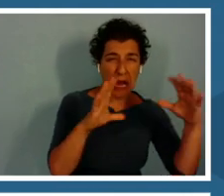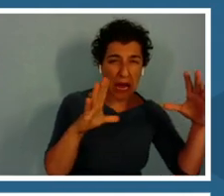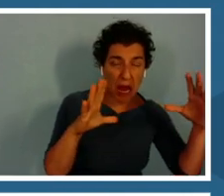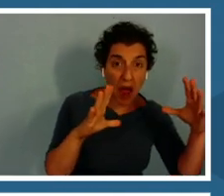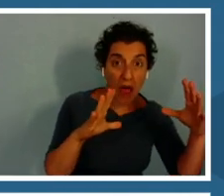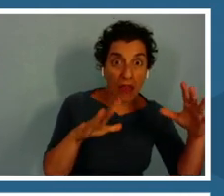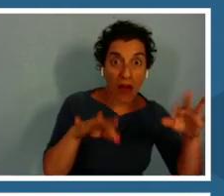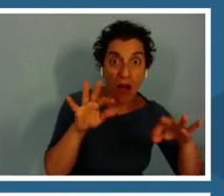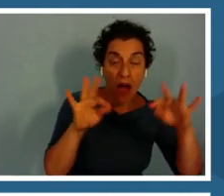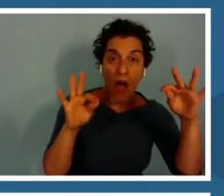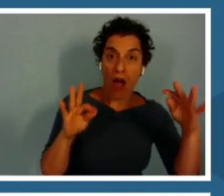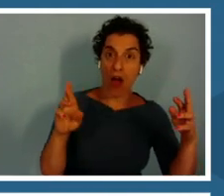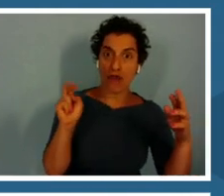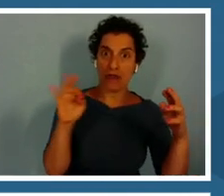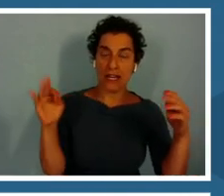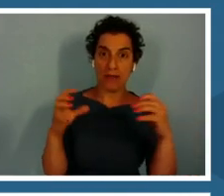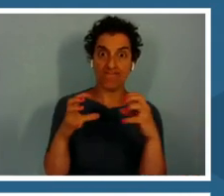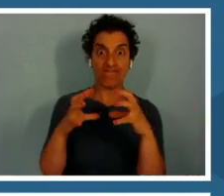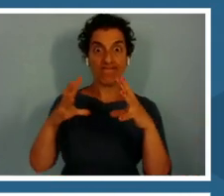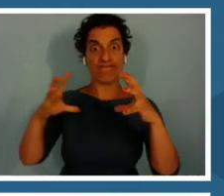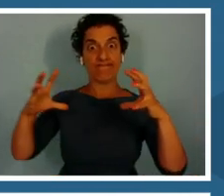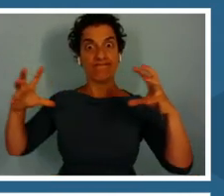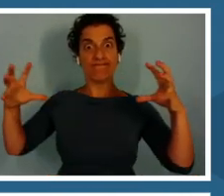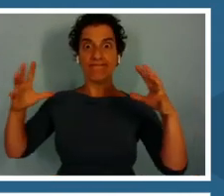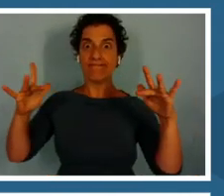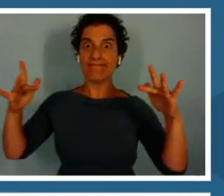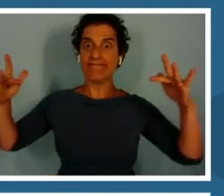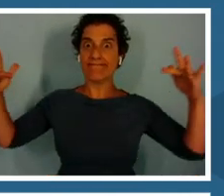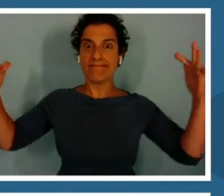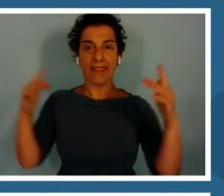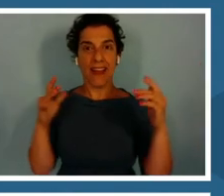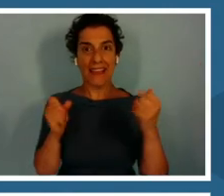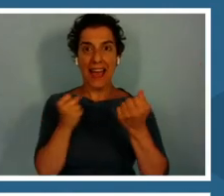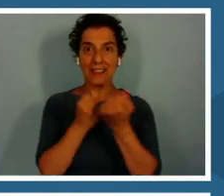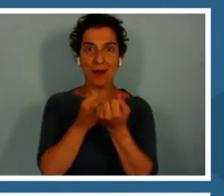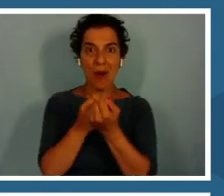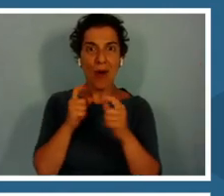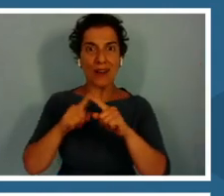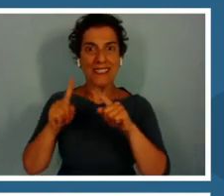able to support more and more diverse species.